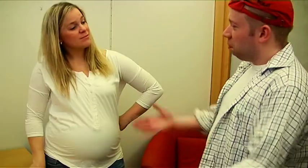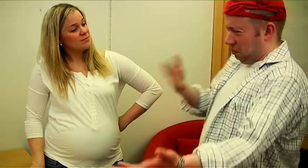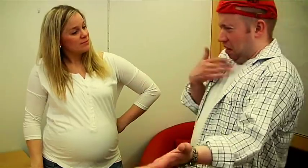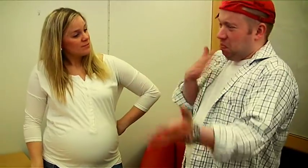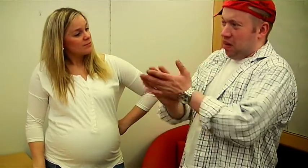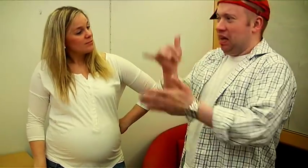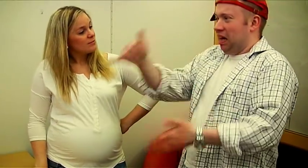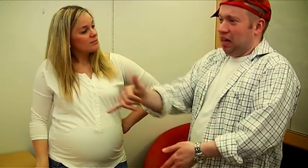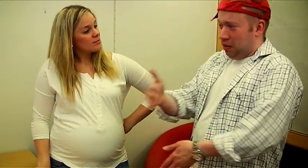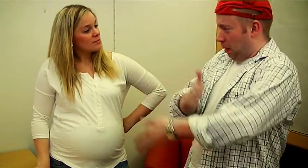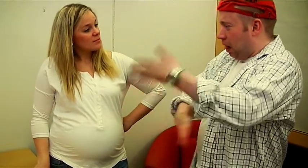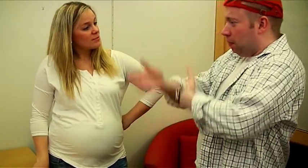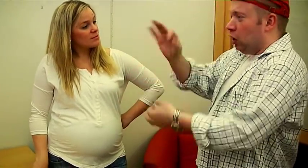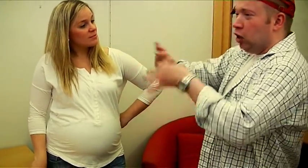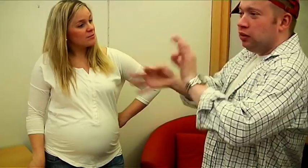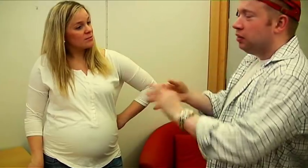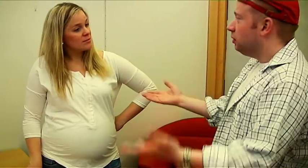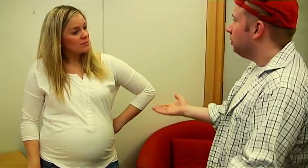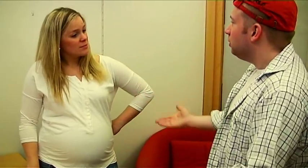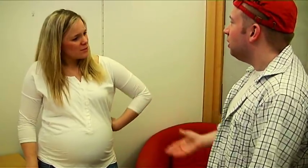Who are in Paralympics?